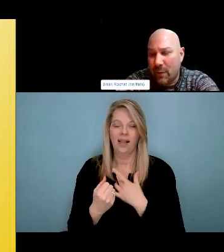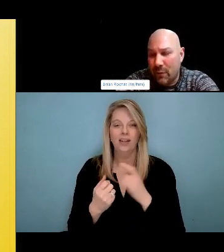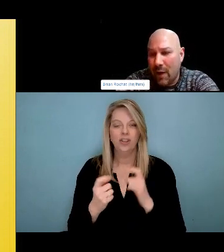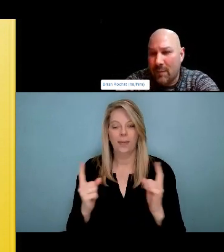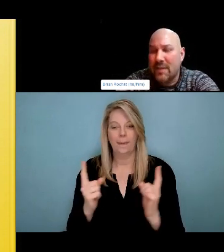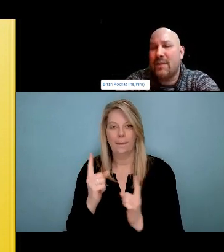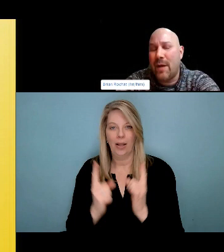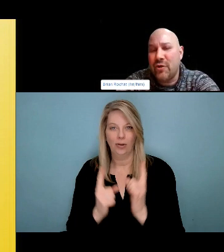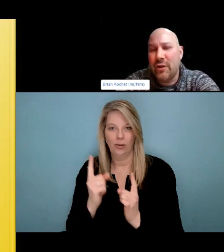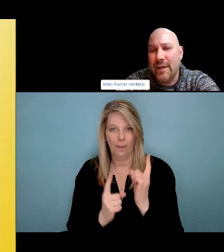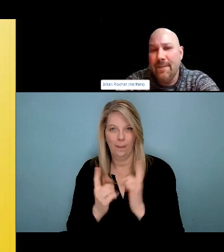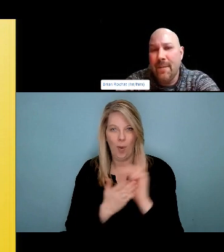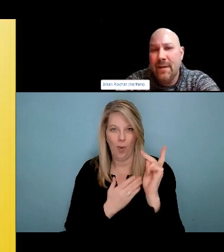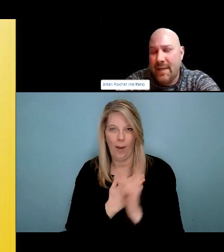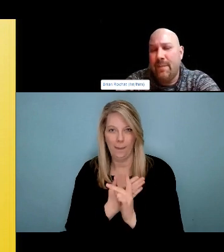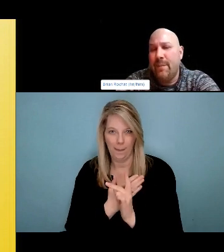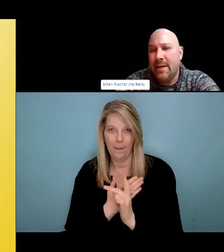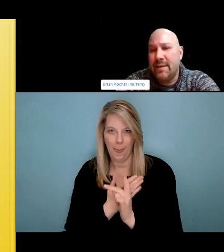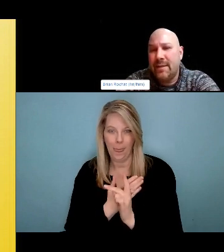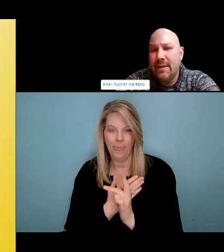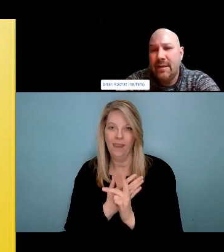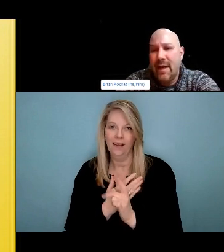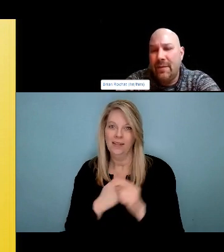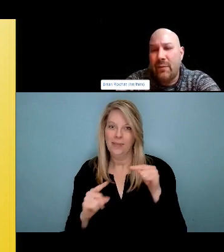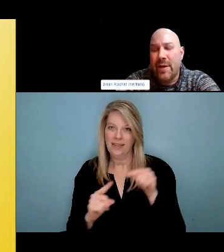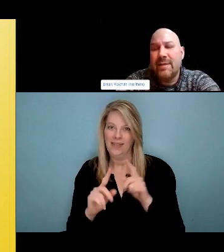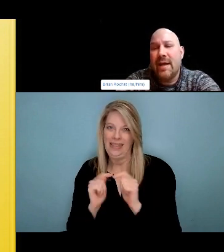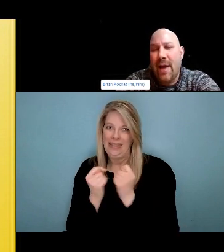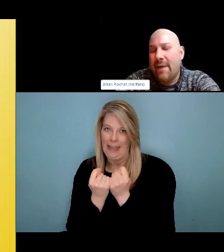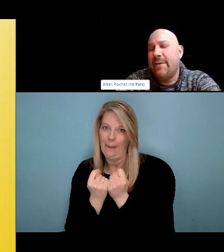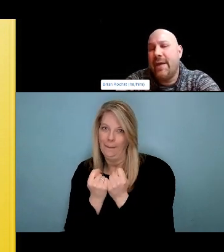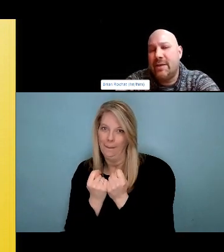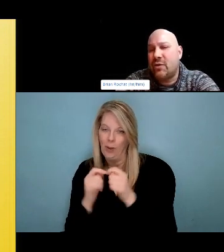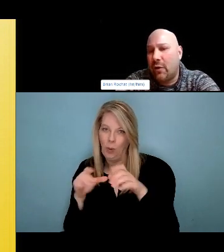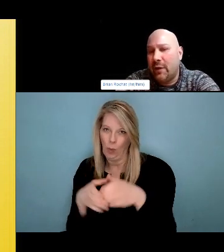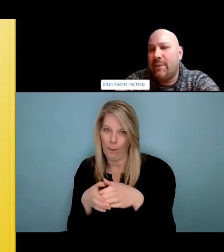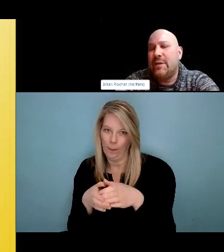like culture. We can often fall down a hill. And it's so